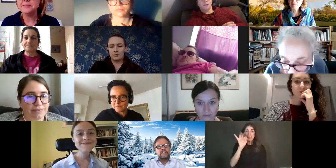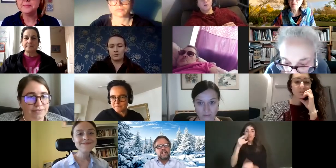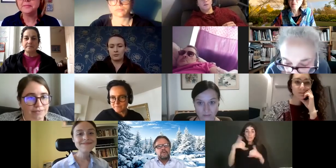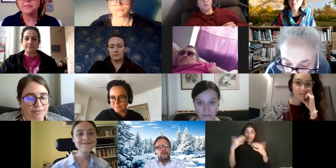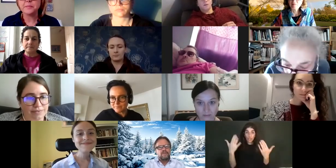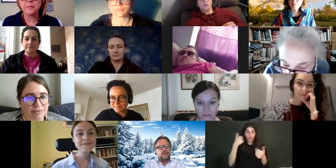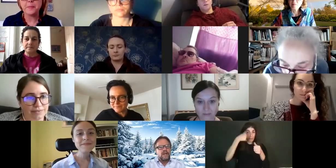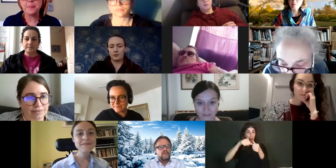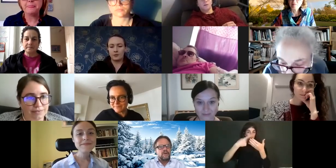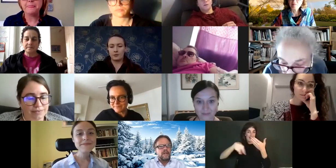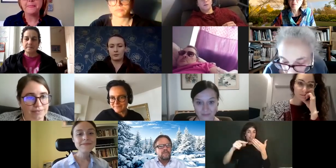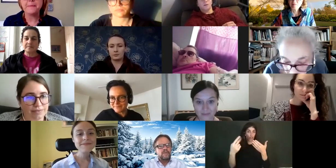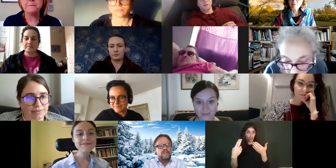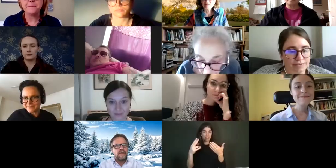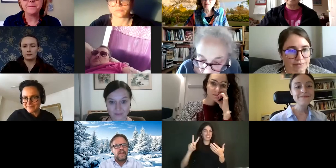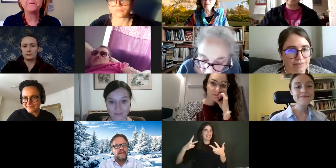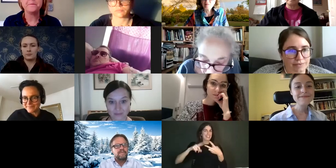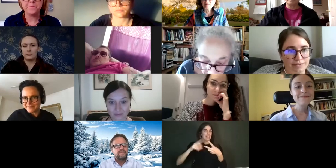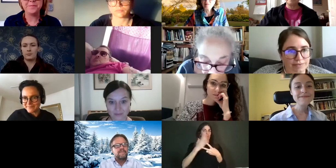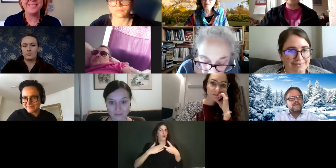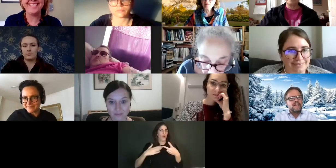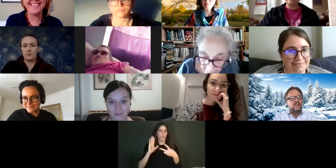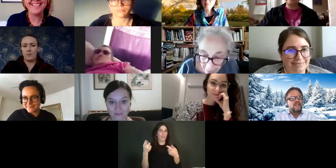second part of Doing/Undoing. We'll see you then! Thanks, all!